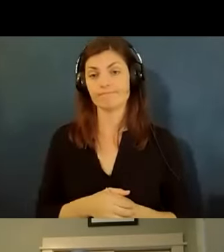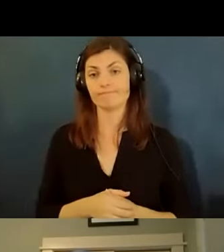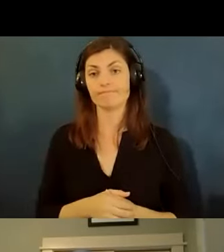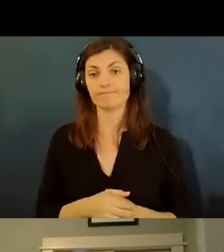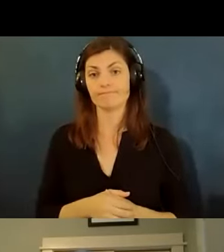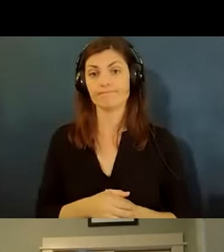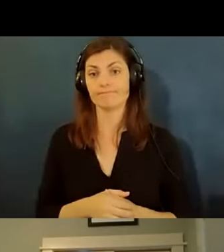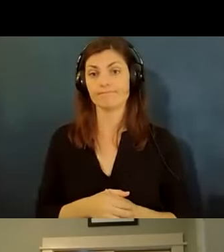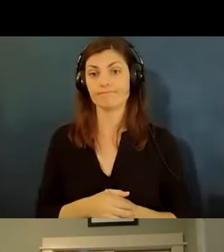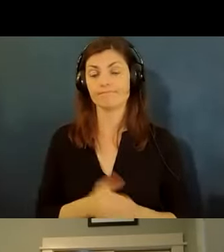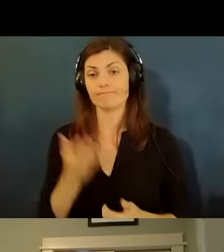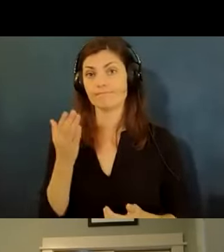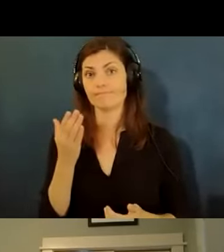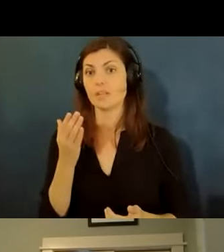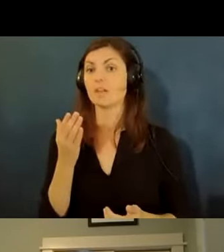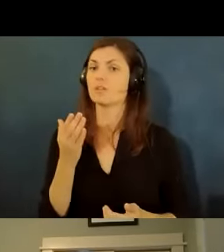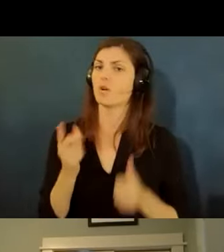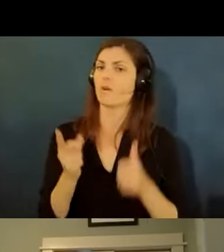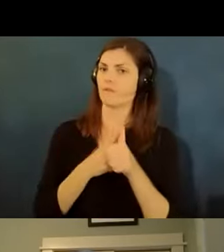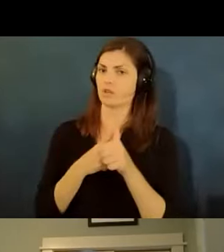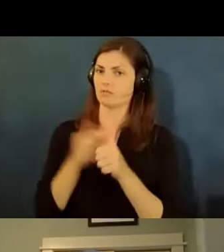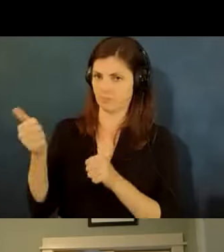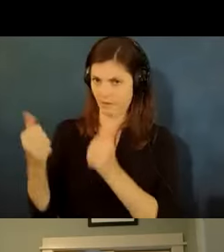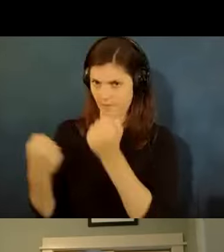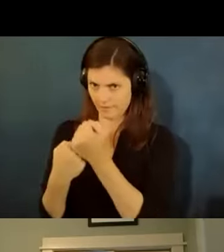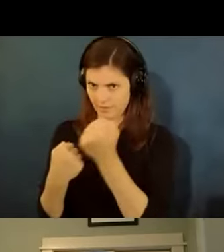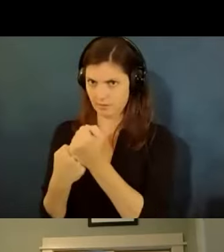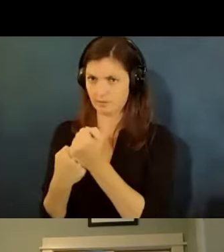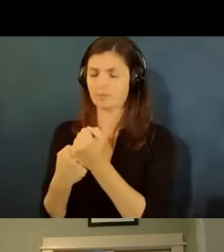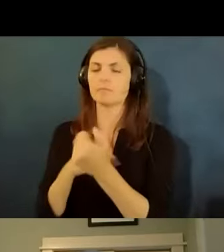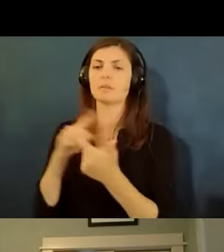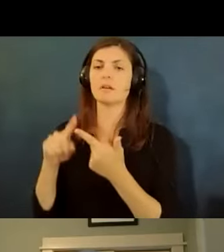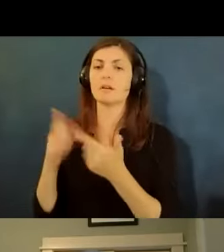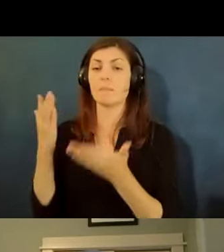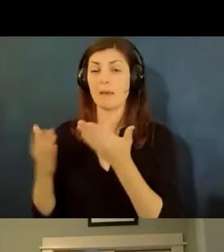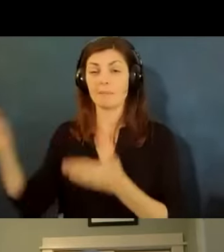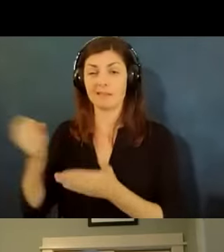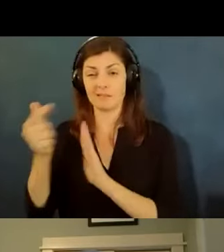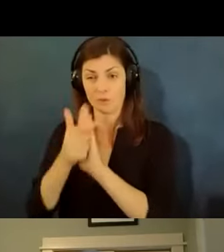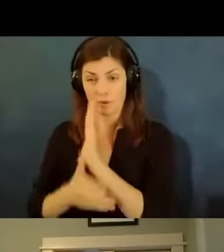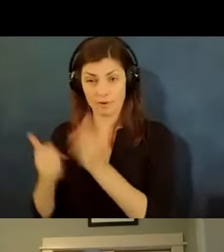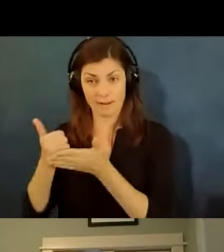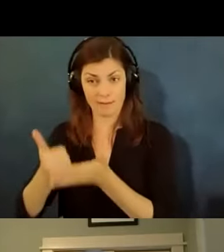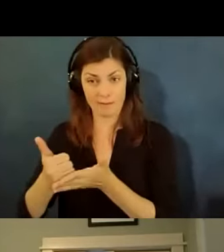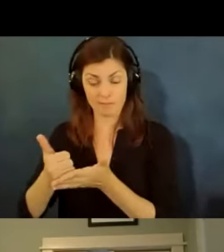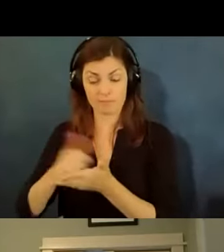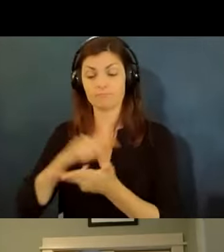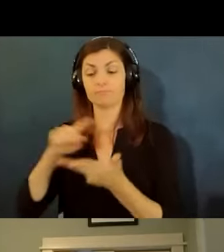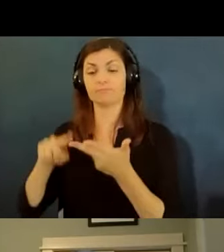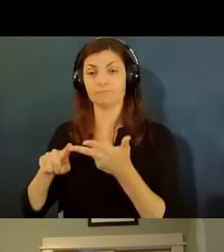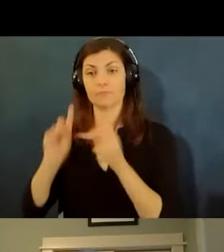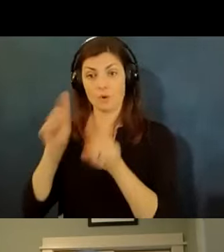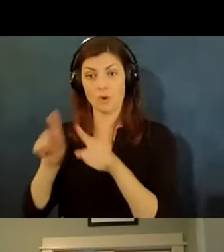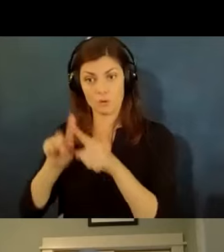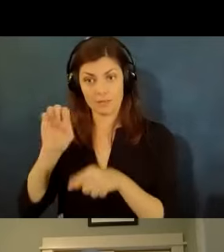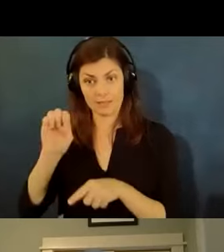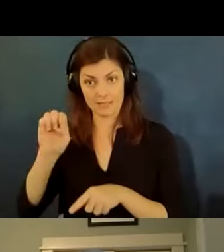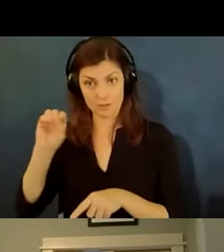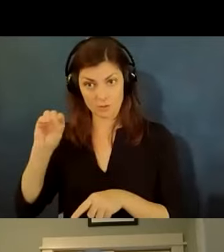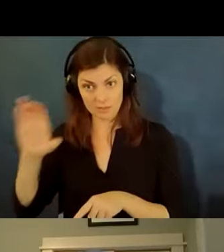direct advocacy by yourself possibly getting a lawyer to help going to the eeoc and if all that